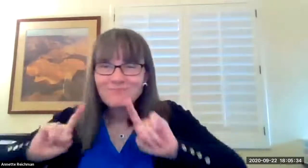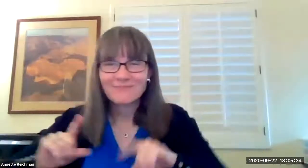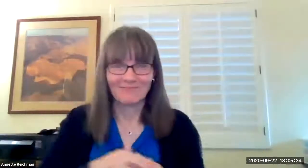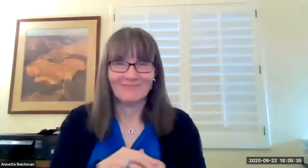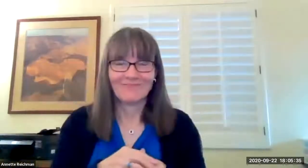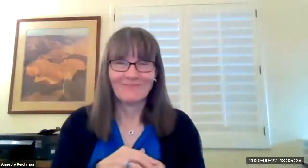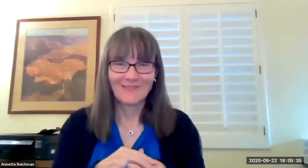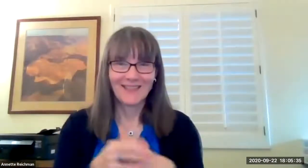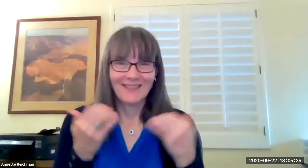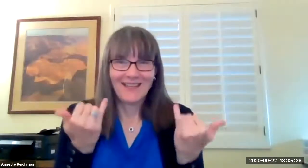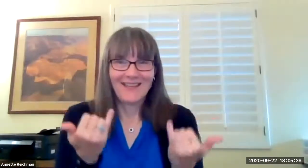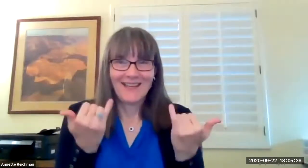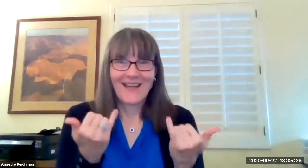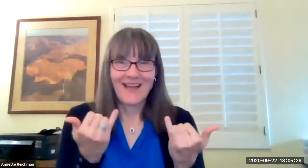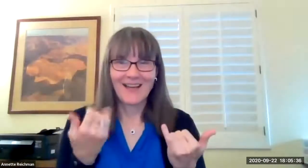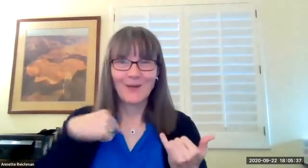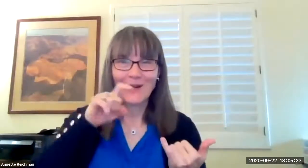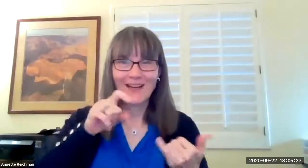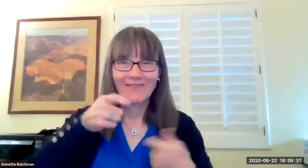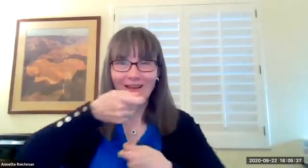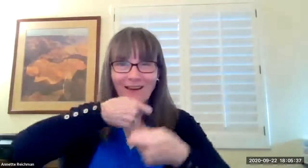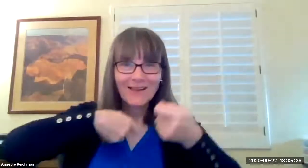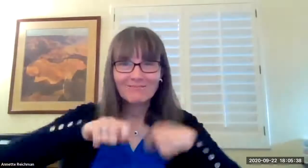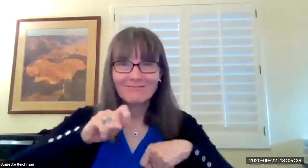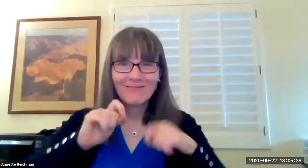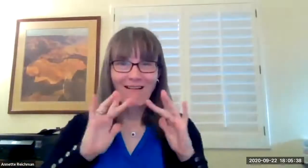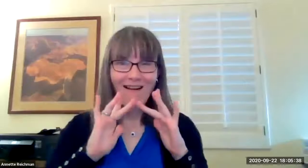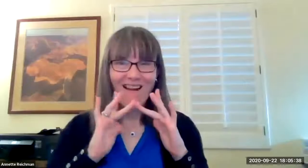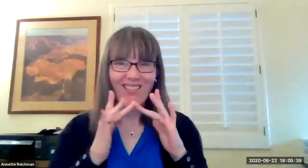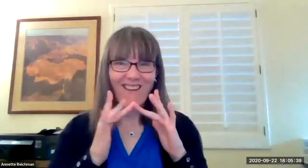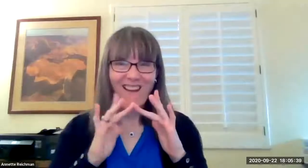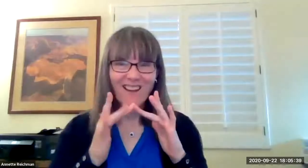socialize and have dialogues with each other